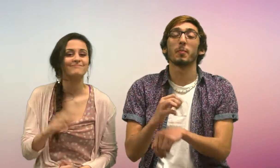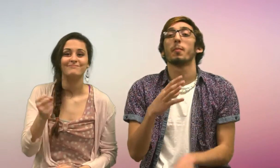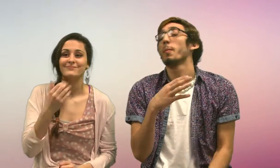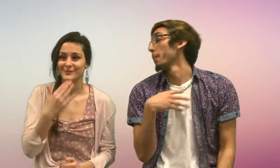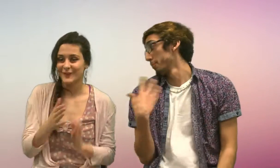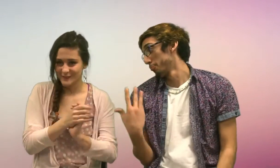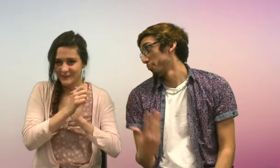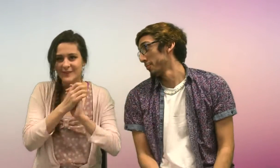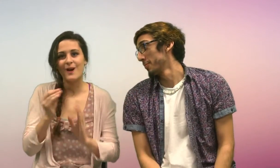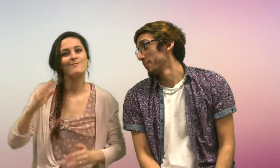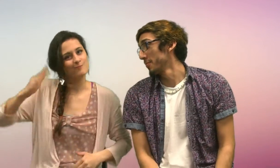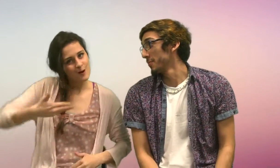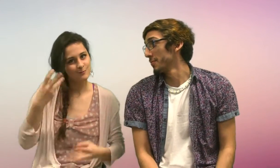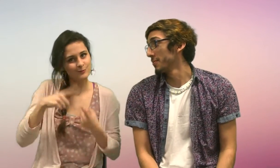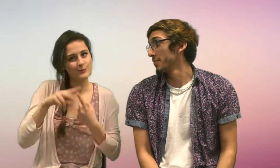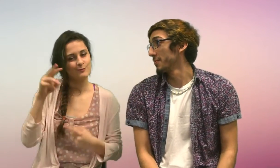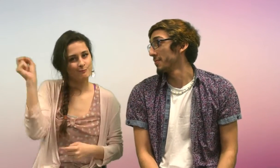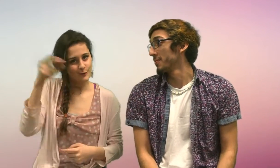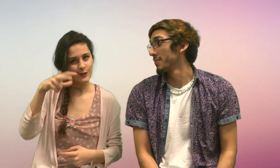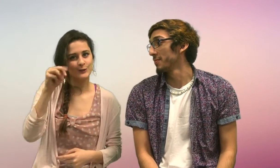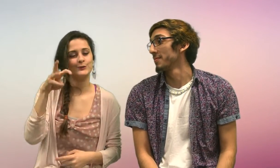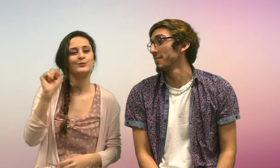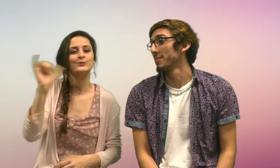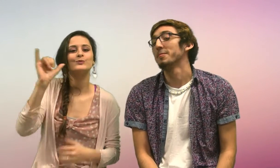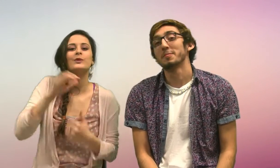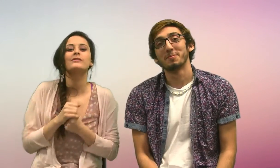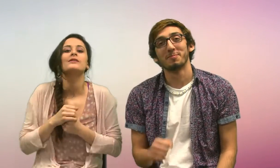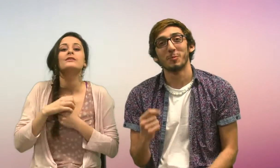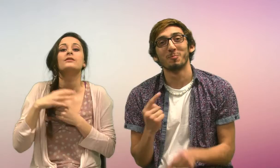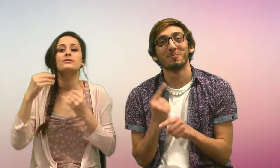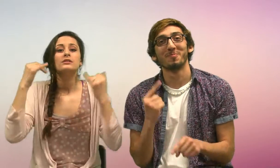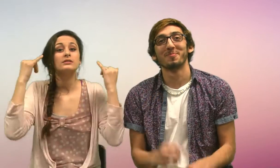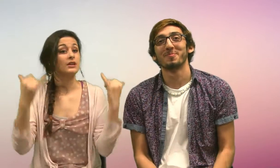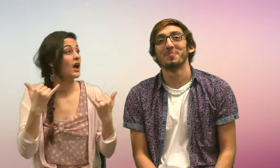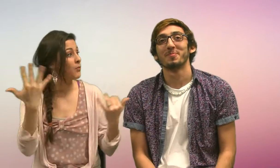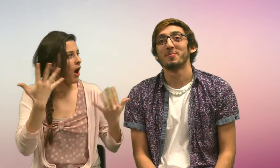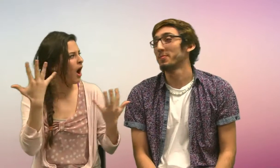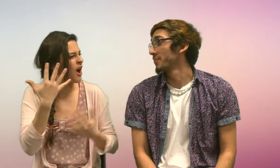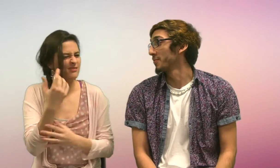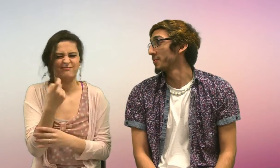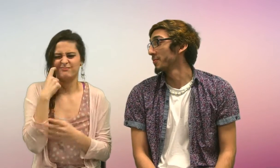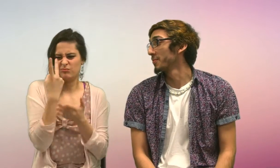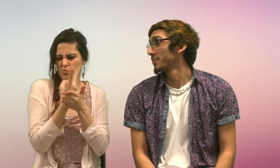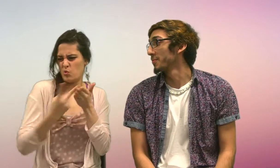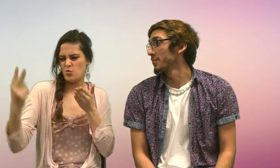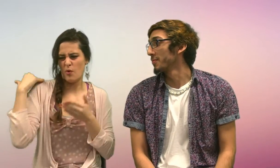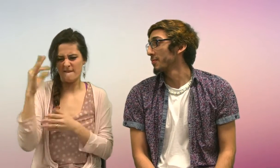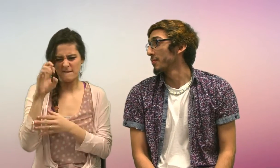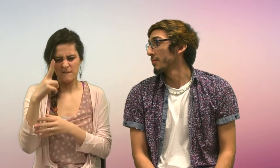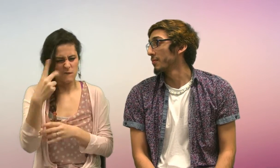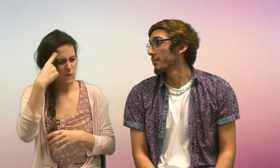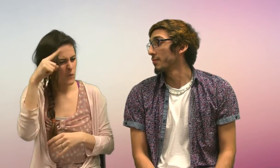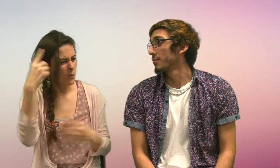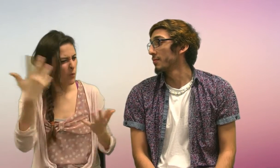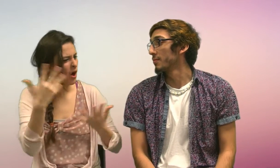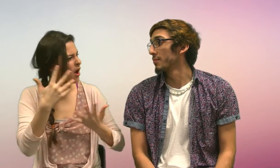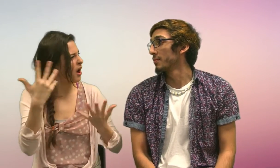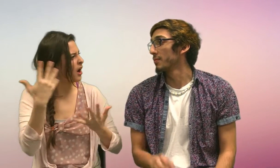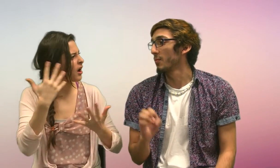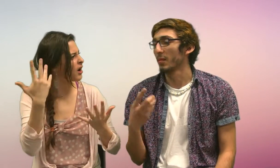Congratulation and welcome back to Panther News, too! Now what? February 2 was 2 weeks ago and it was for what?